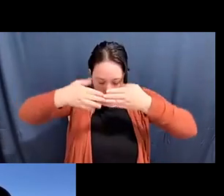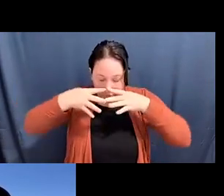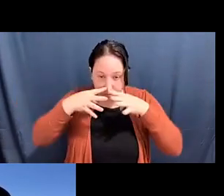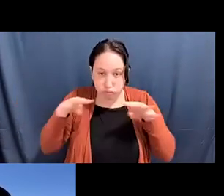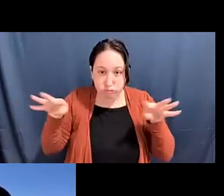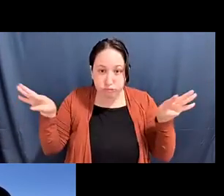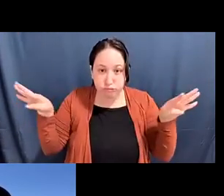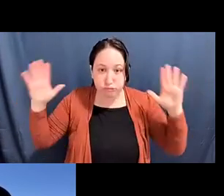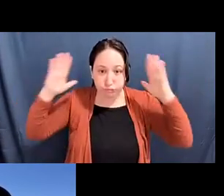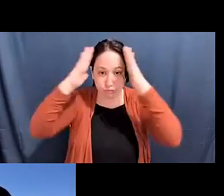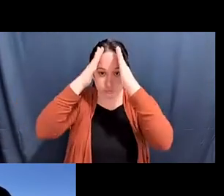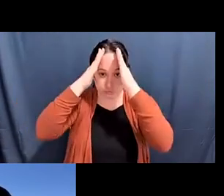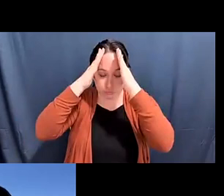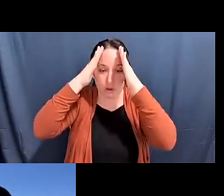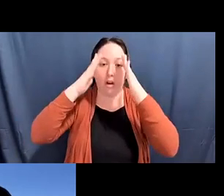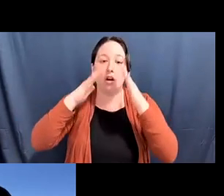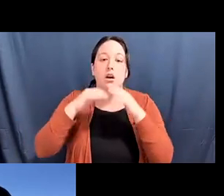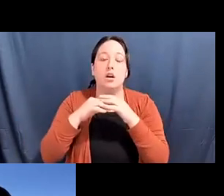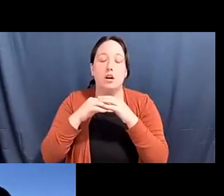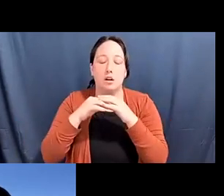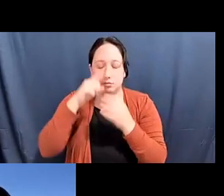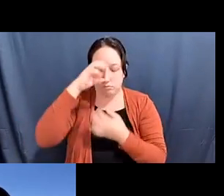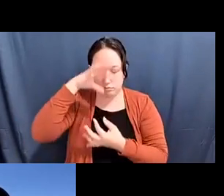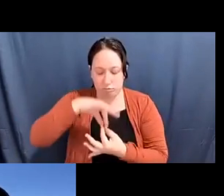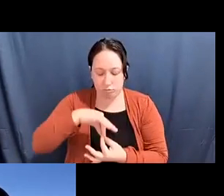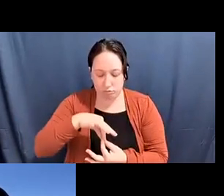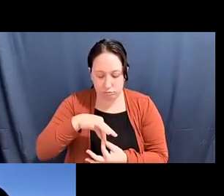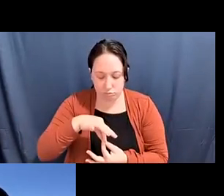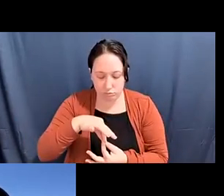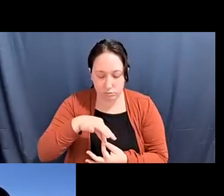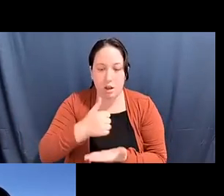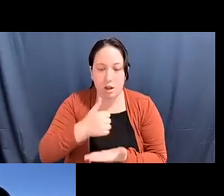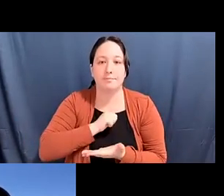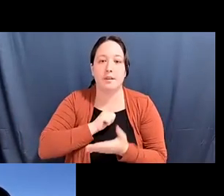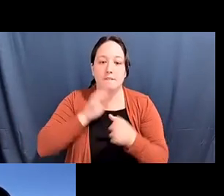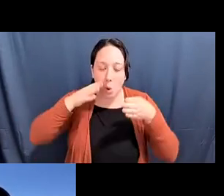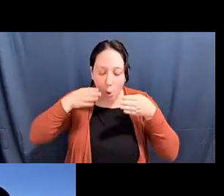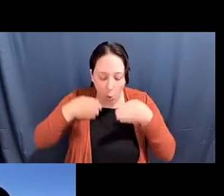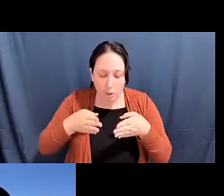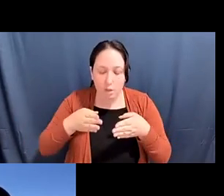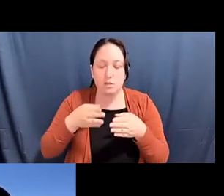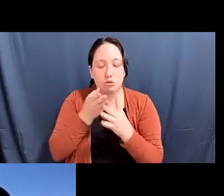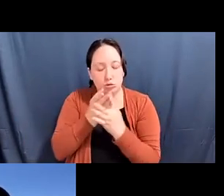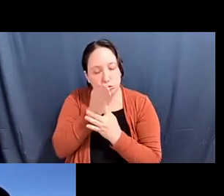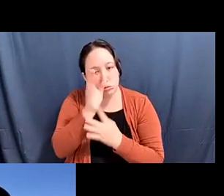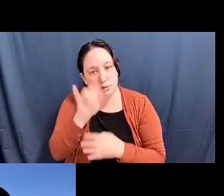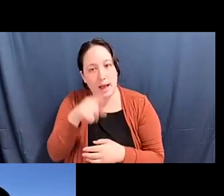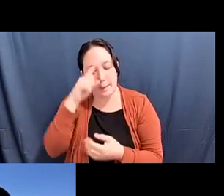pam tau lee: And... and to be able to... be able to focus through meditation deep breathing skills,